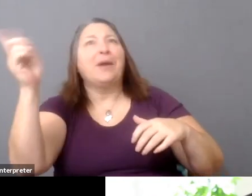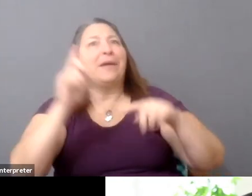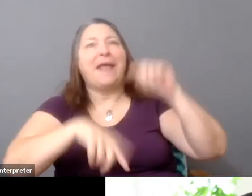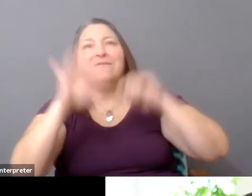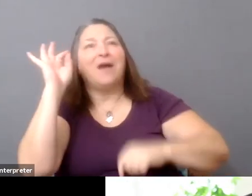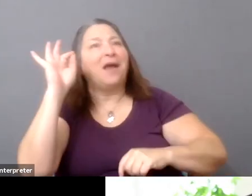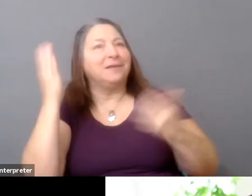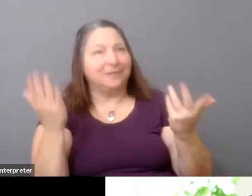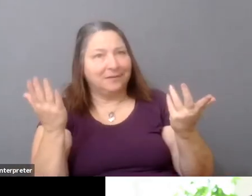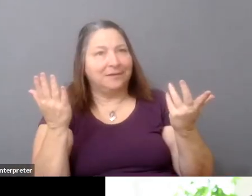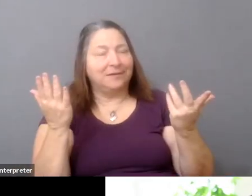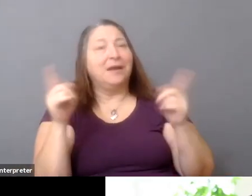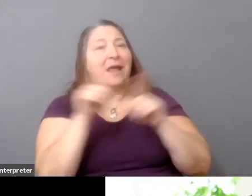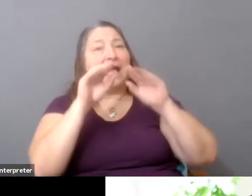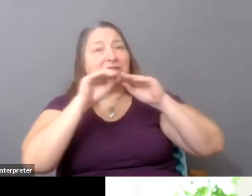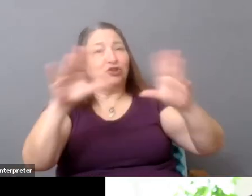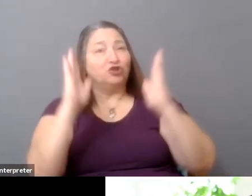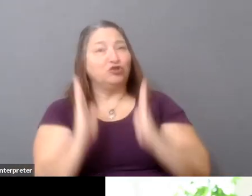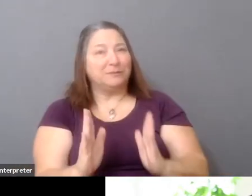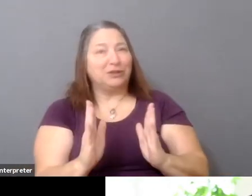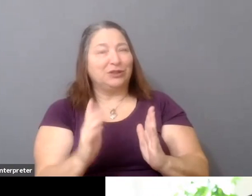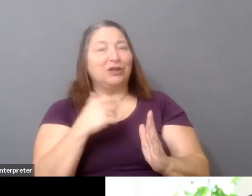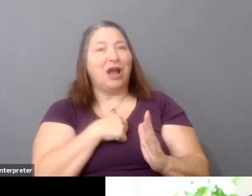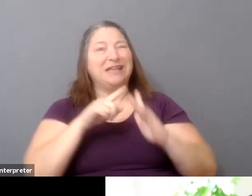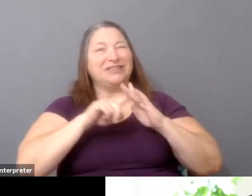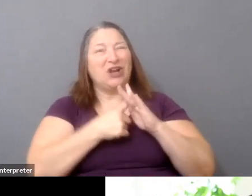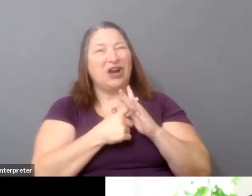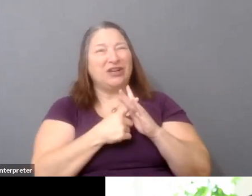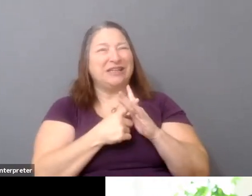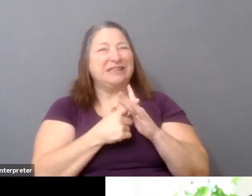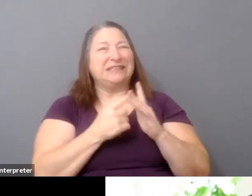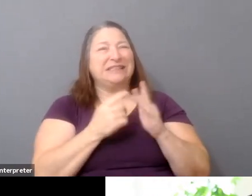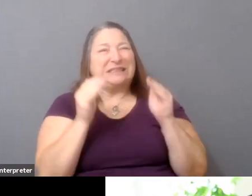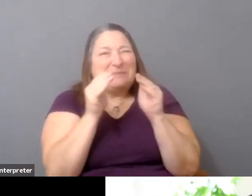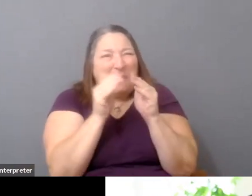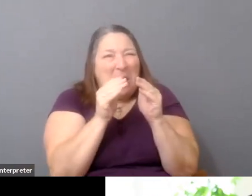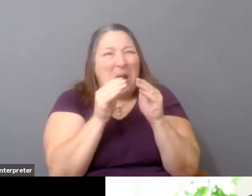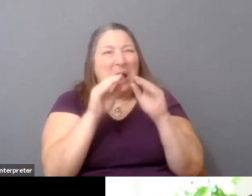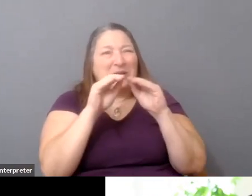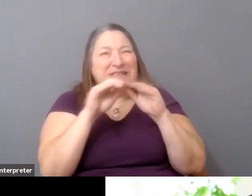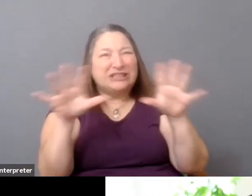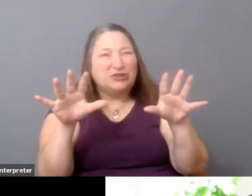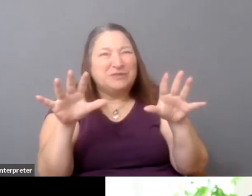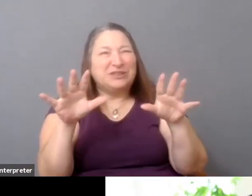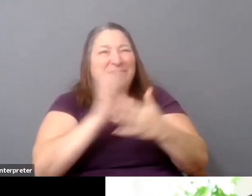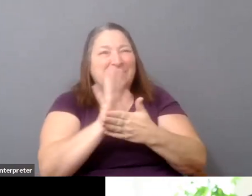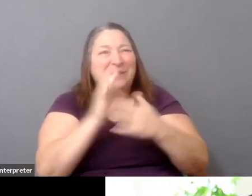started a very micro distribution company called dGenerate Films which works in partnership